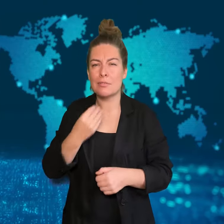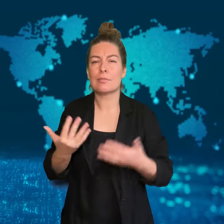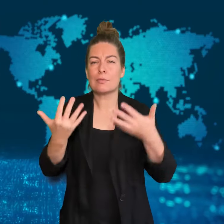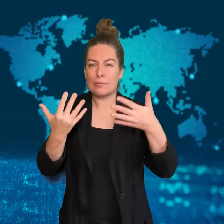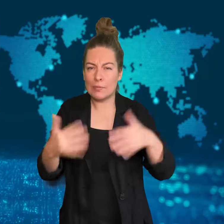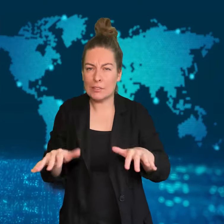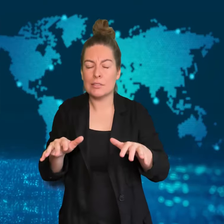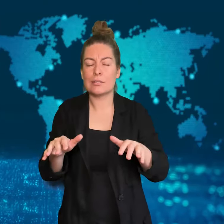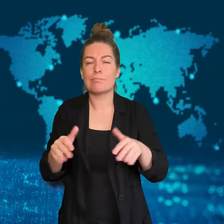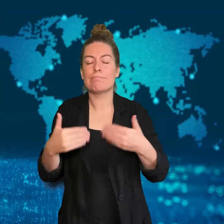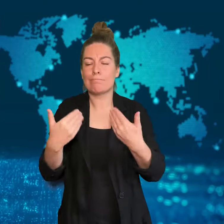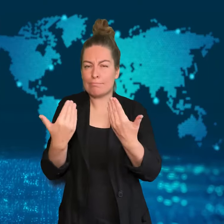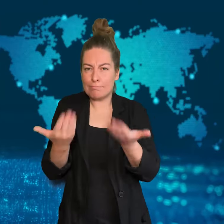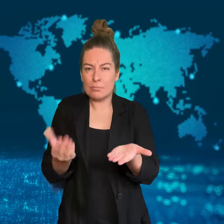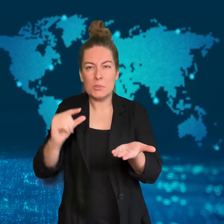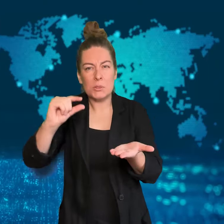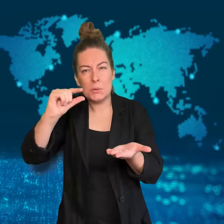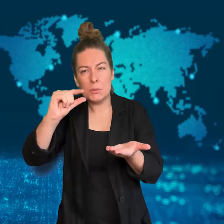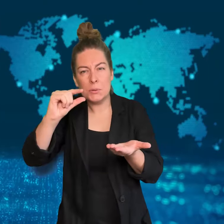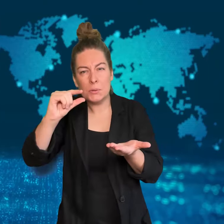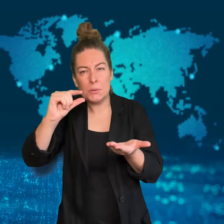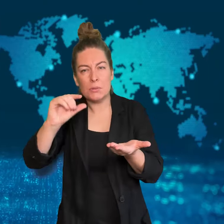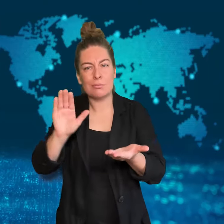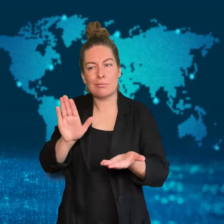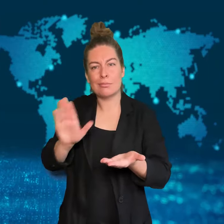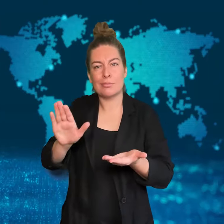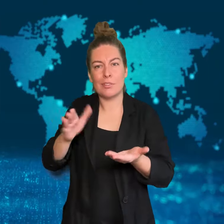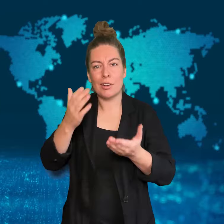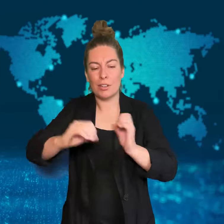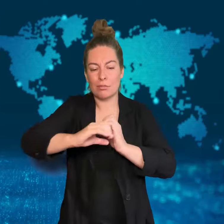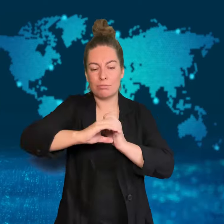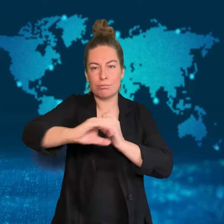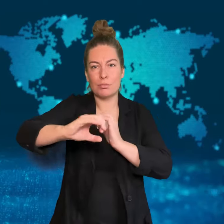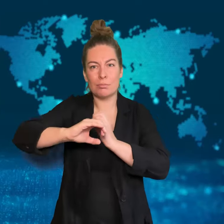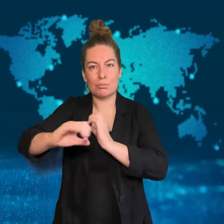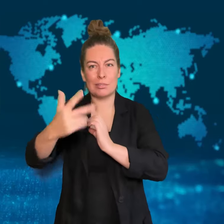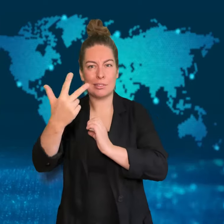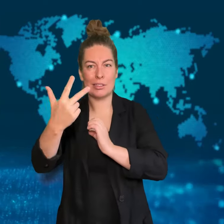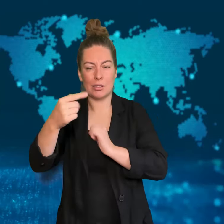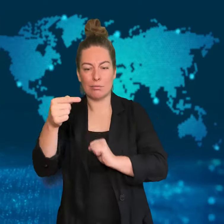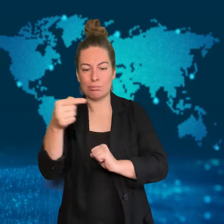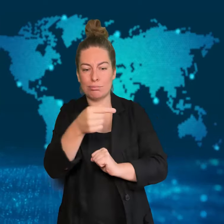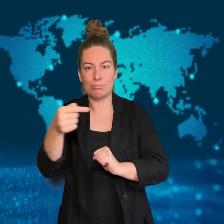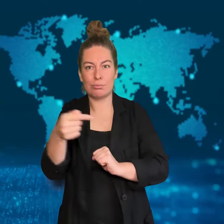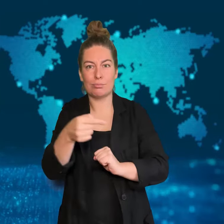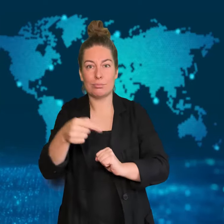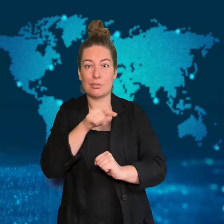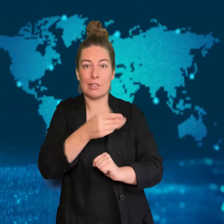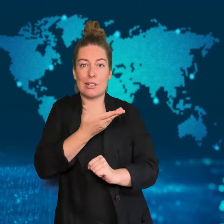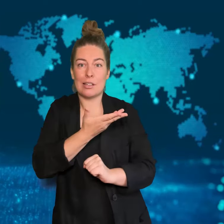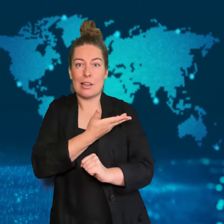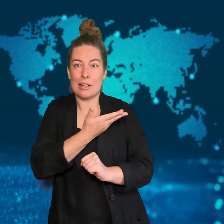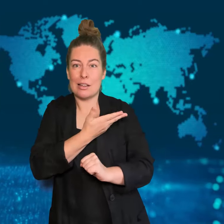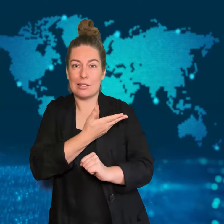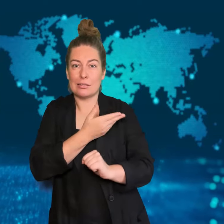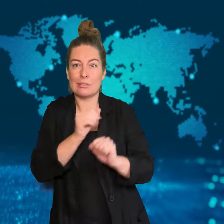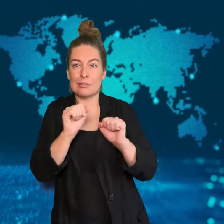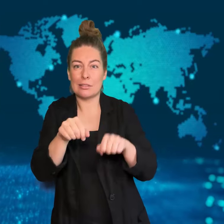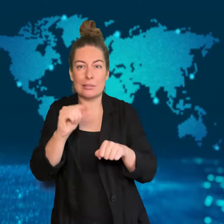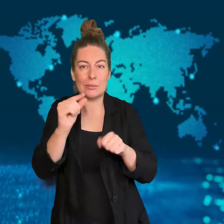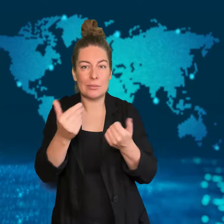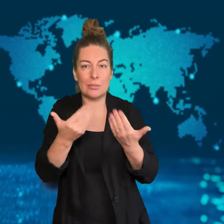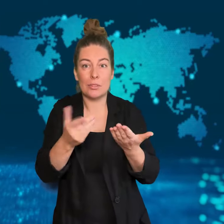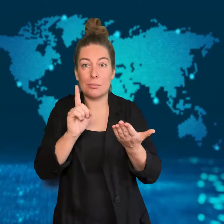Israel has allowed some water to flow through one of Gaza's three pipelines,